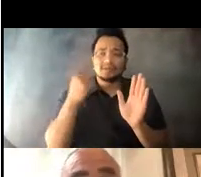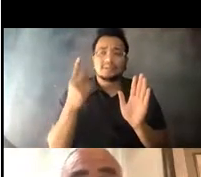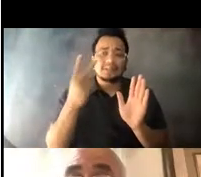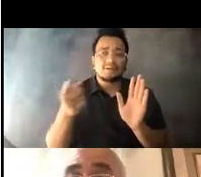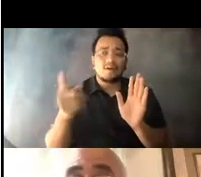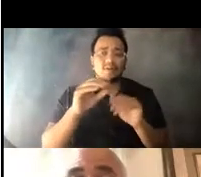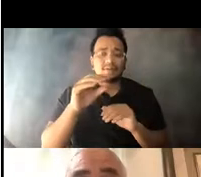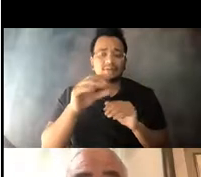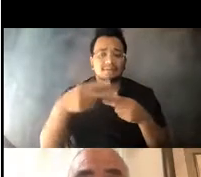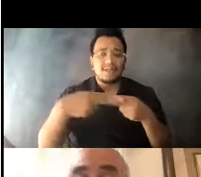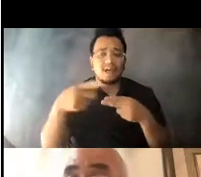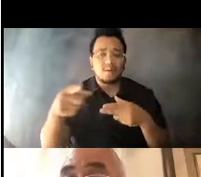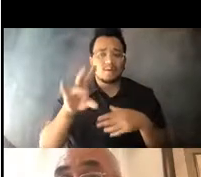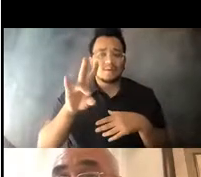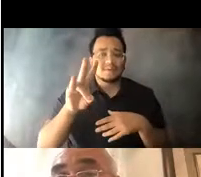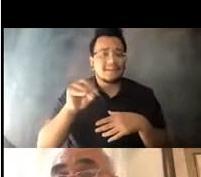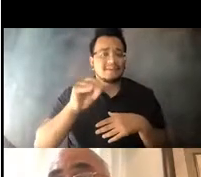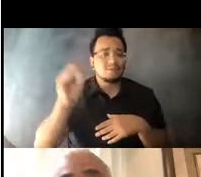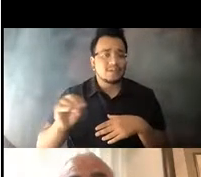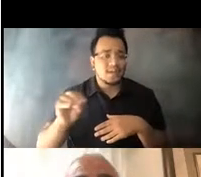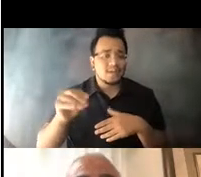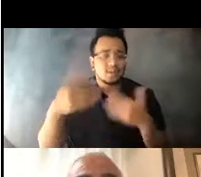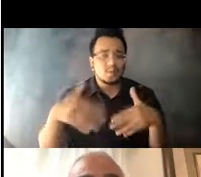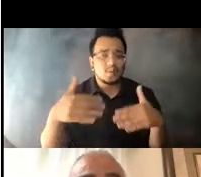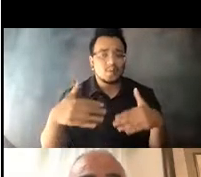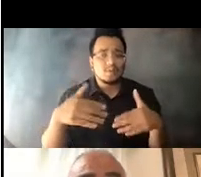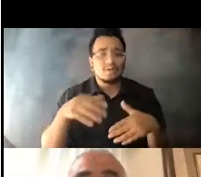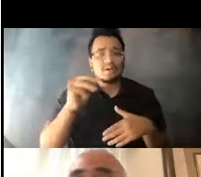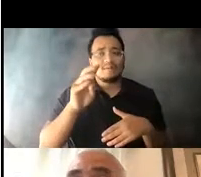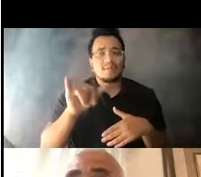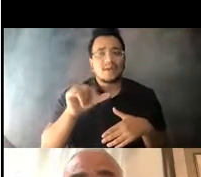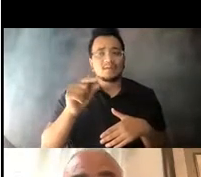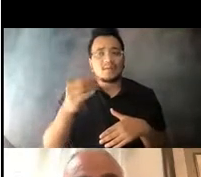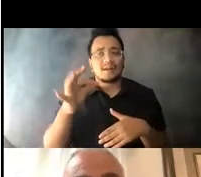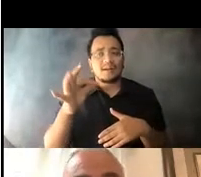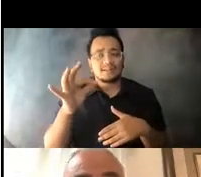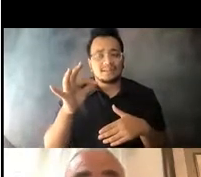14:35:21 We've recovered close to 70% of our May, 2019 ridership, on our rail and bus systems,